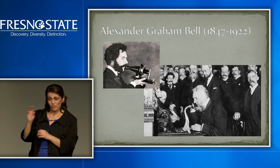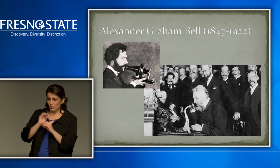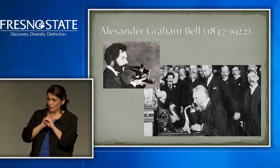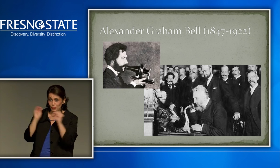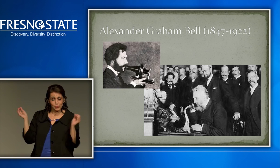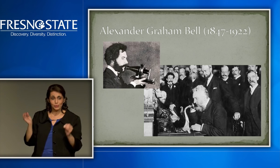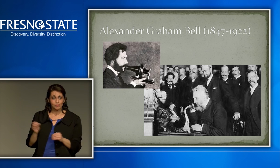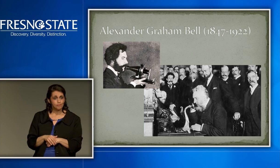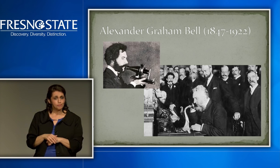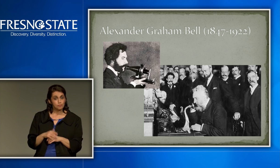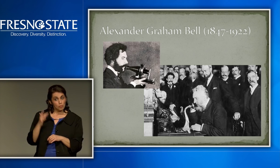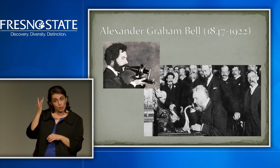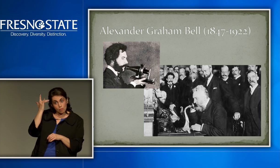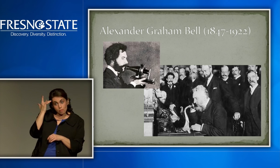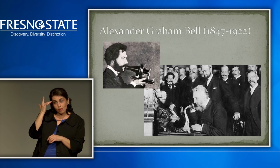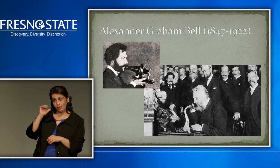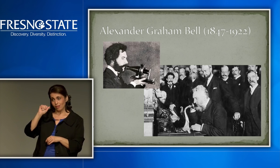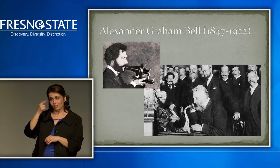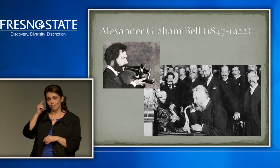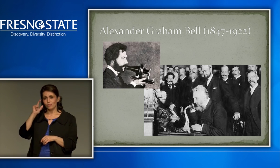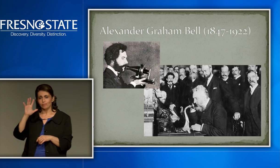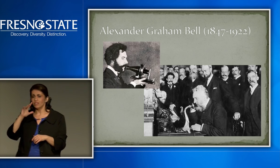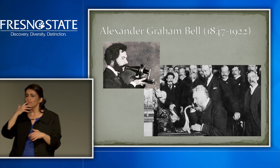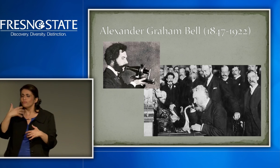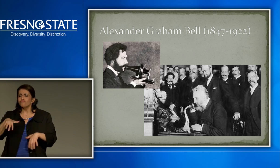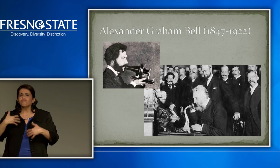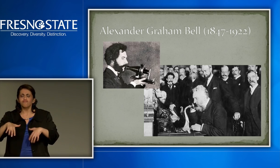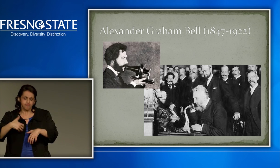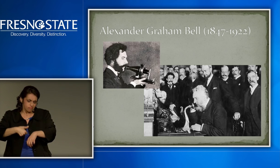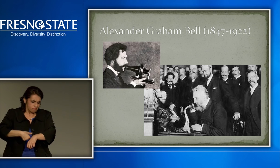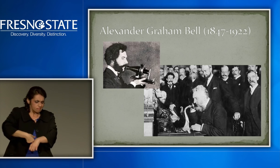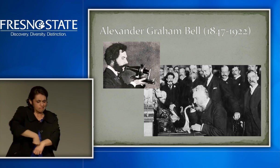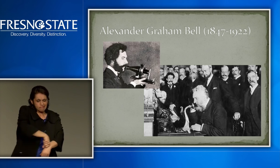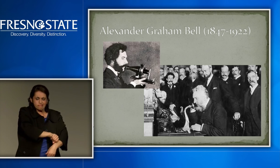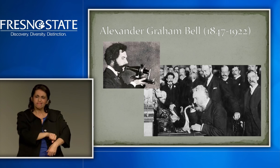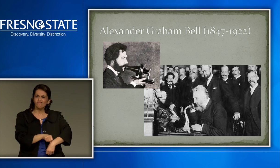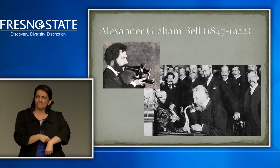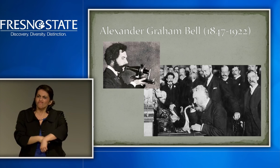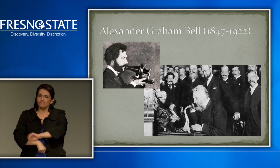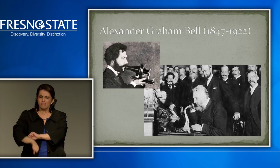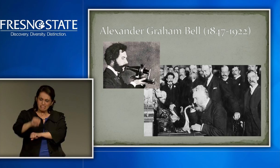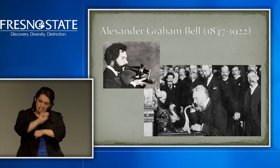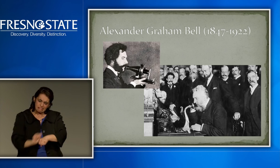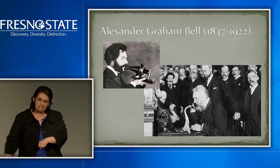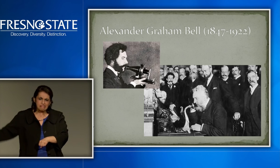He is not honored.